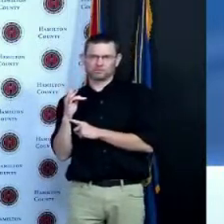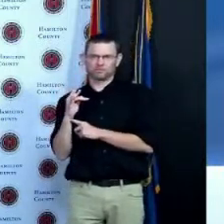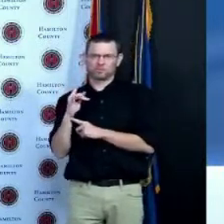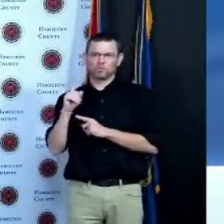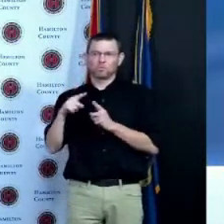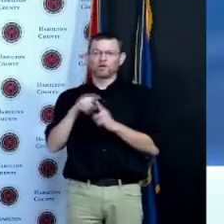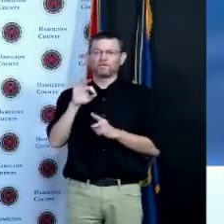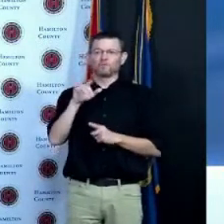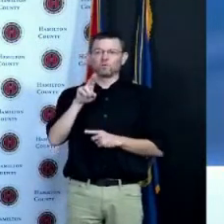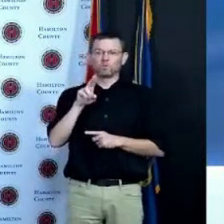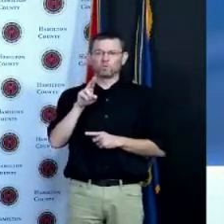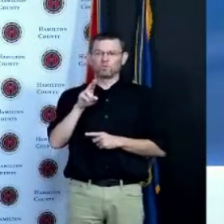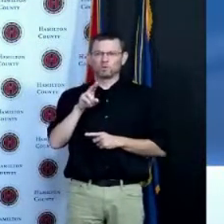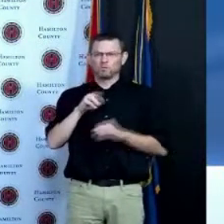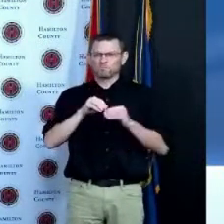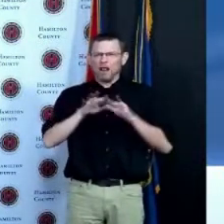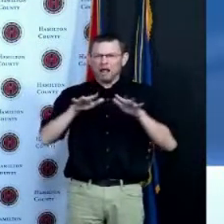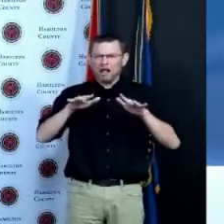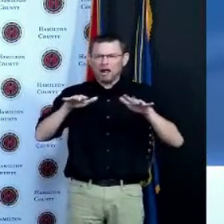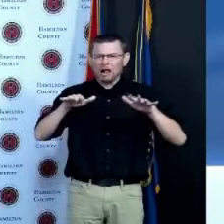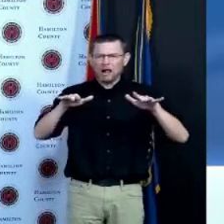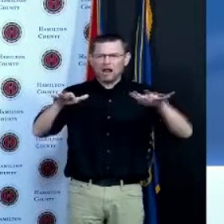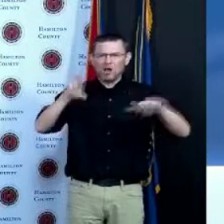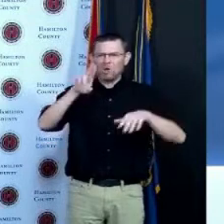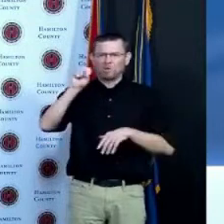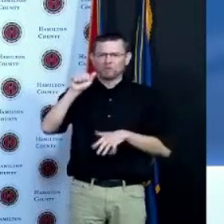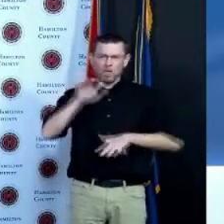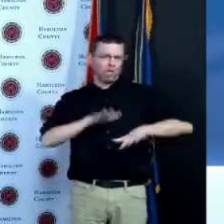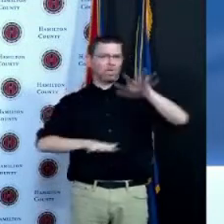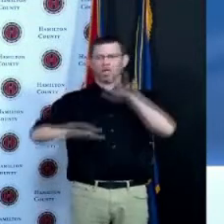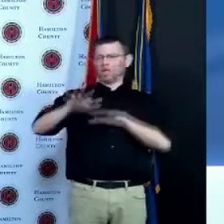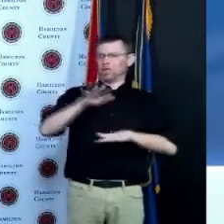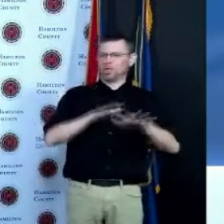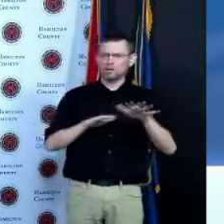week you have all the guests on there's all kind of conspiracy theories and sometime in September